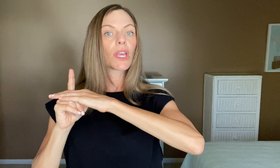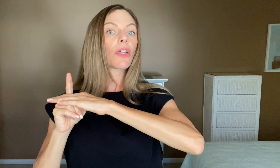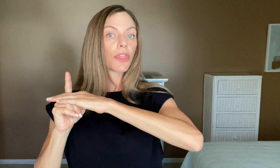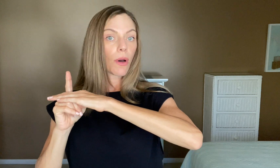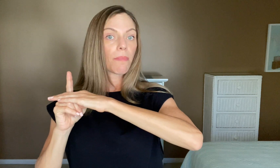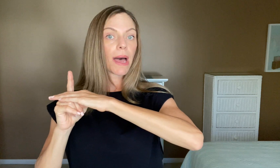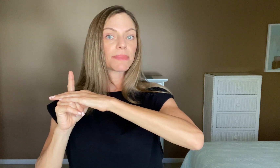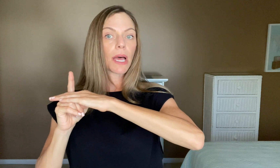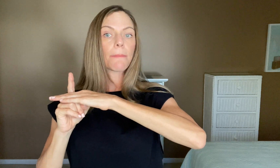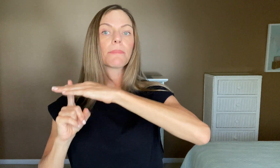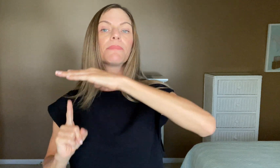"Thought popped up."